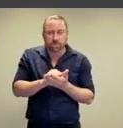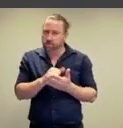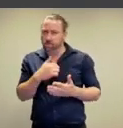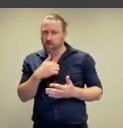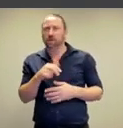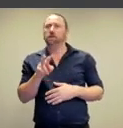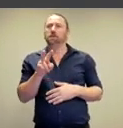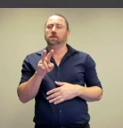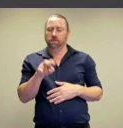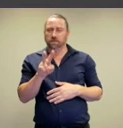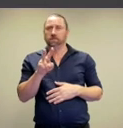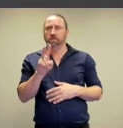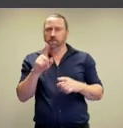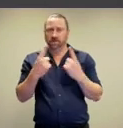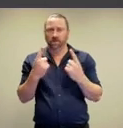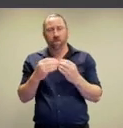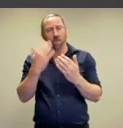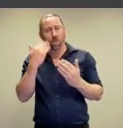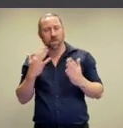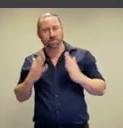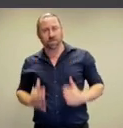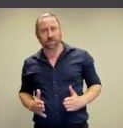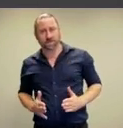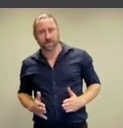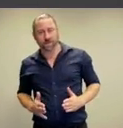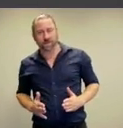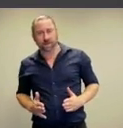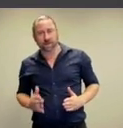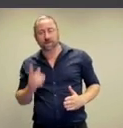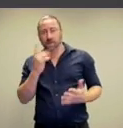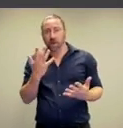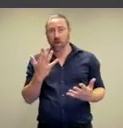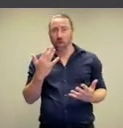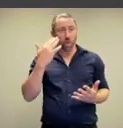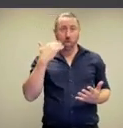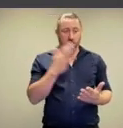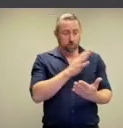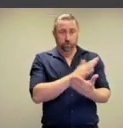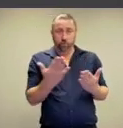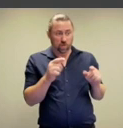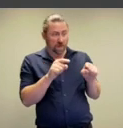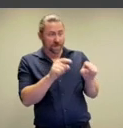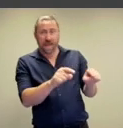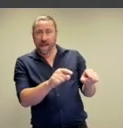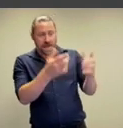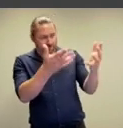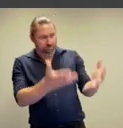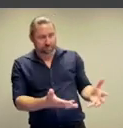encourage us to consume women's